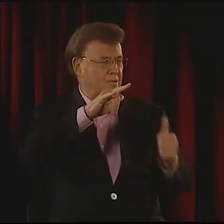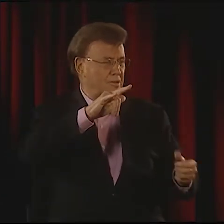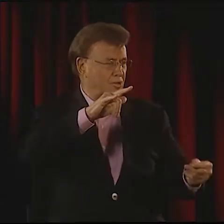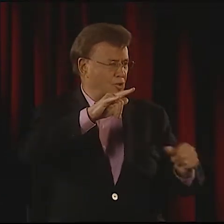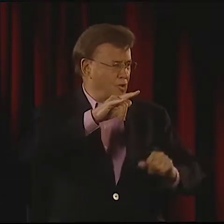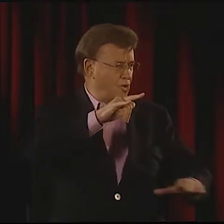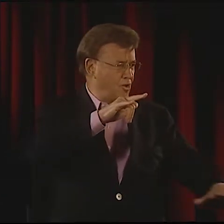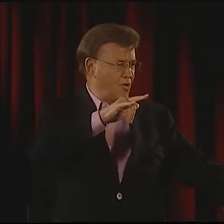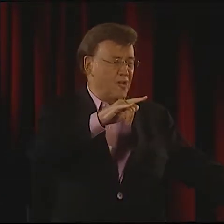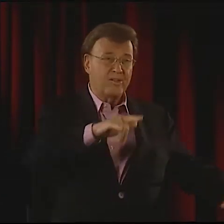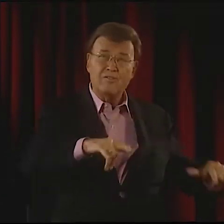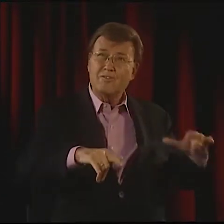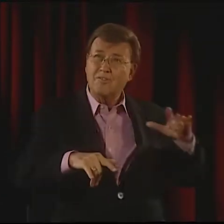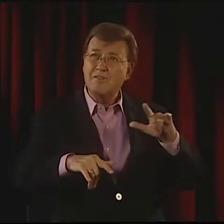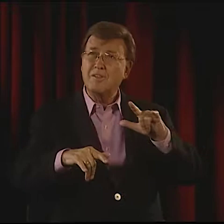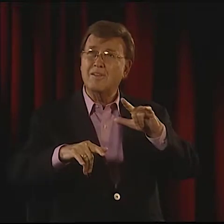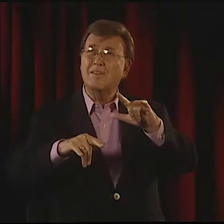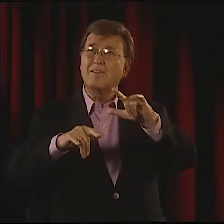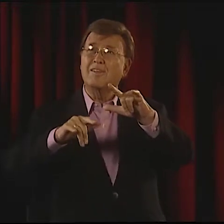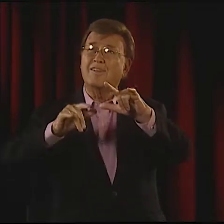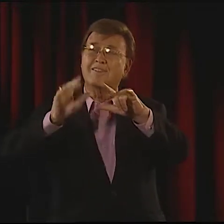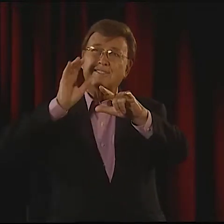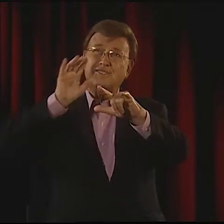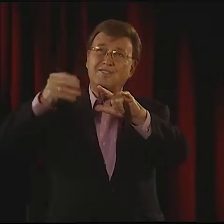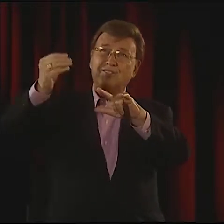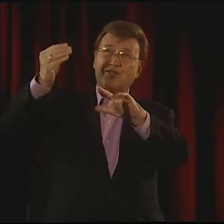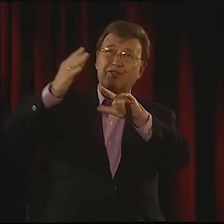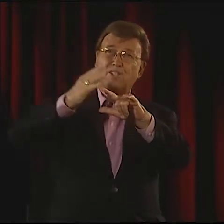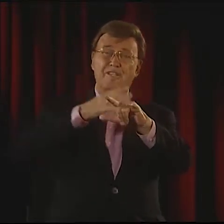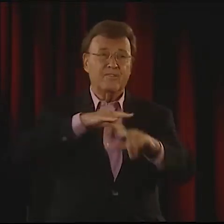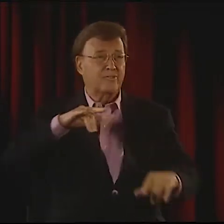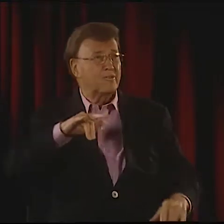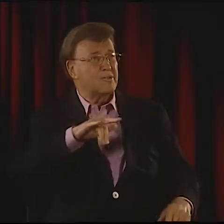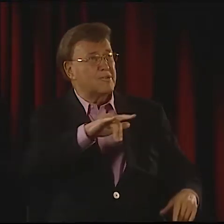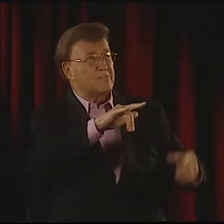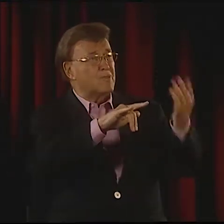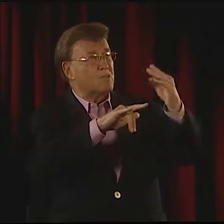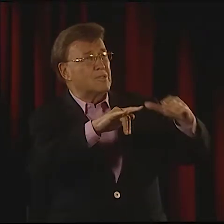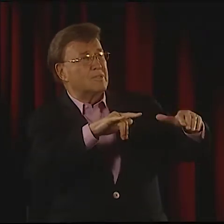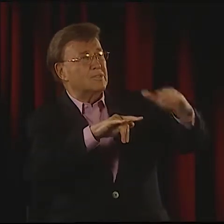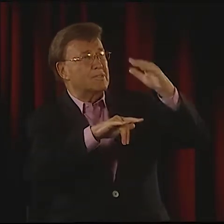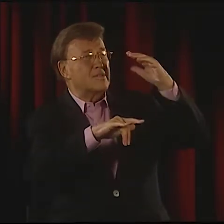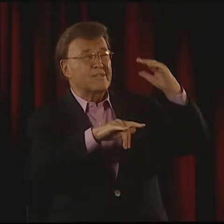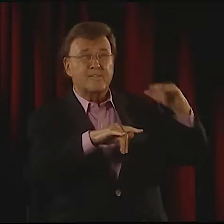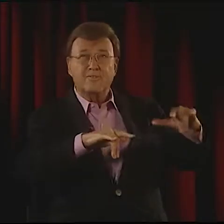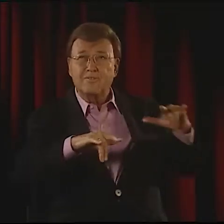FLY IN THE RAIN, THE LIGHTNING, THE STORMS. FLY HIGH OVER THE EARTH.